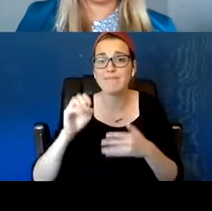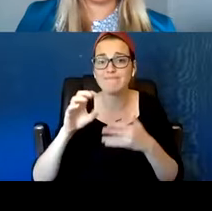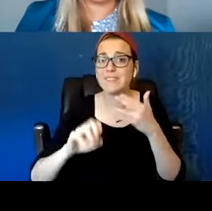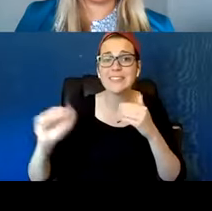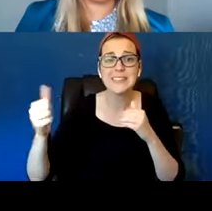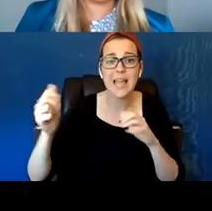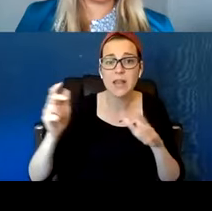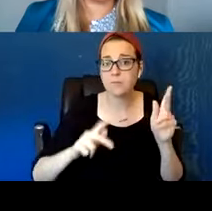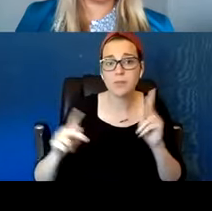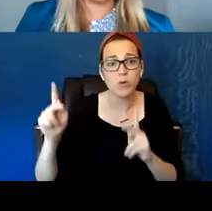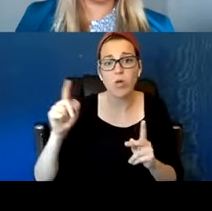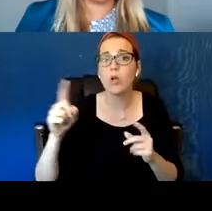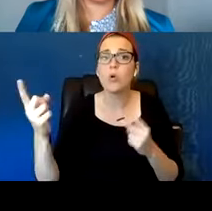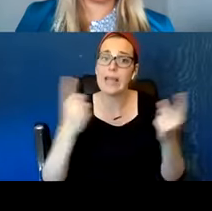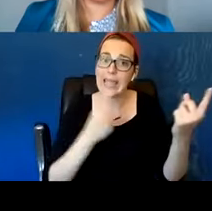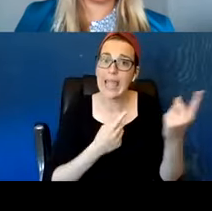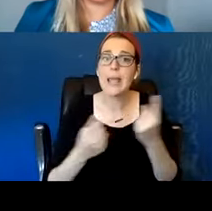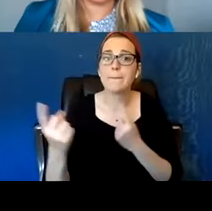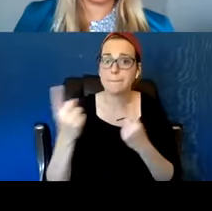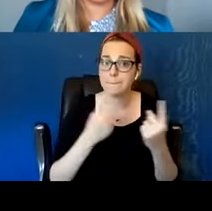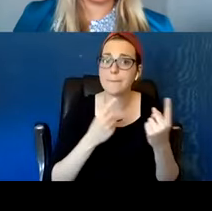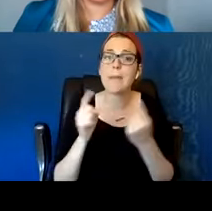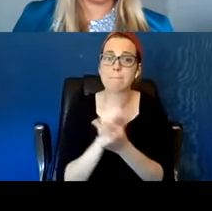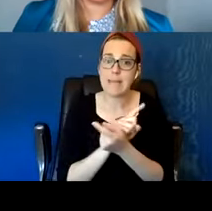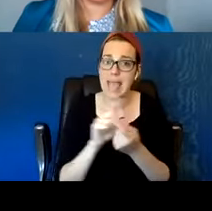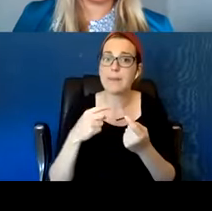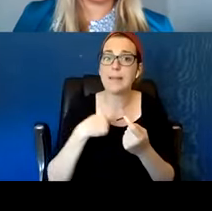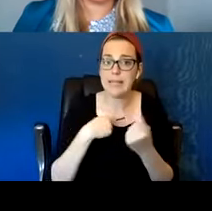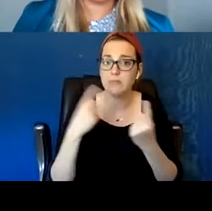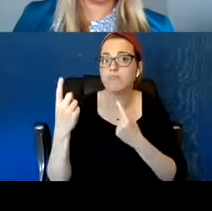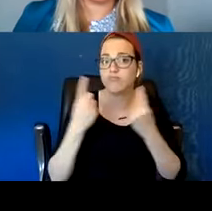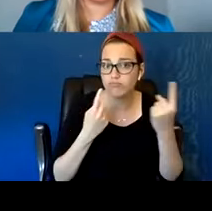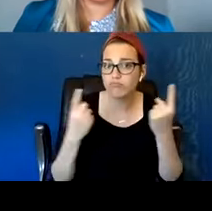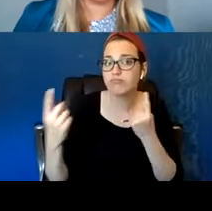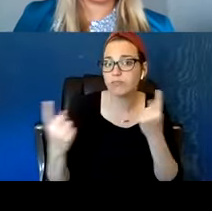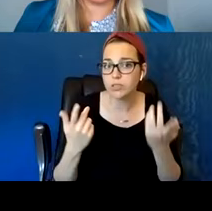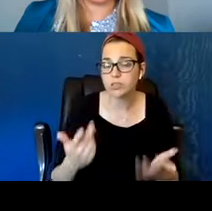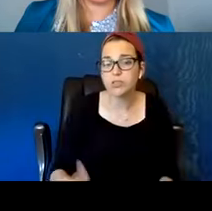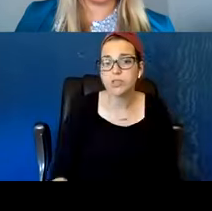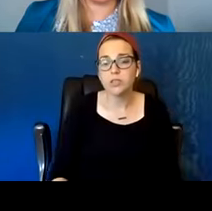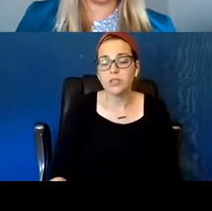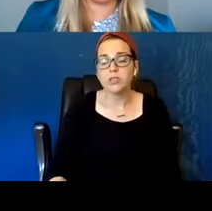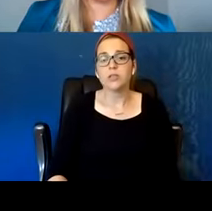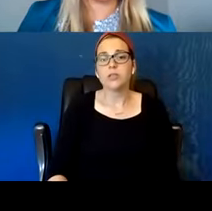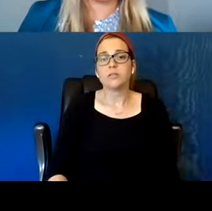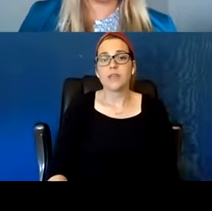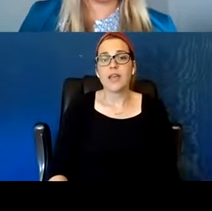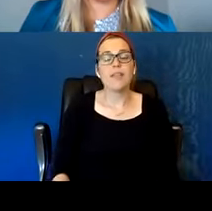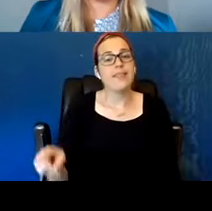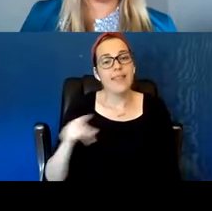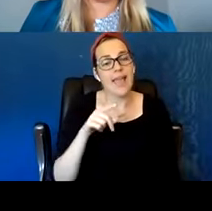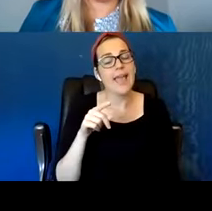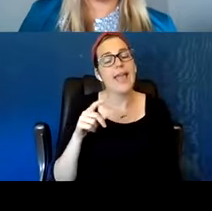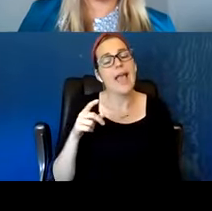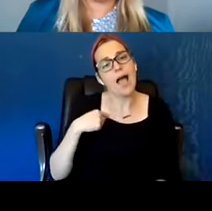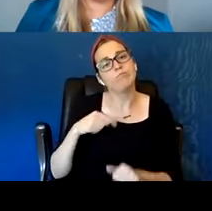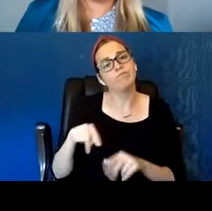and met me and look at me and they were heroes to me. Because they were able to stick it